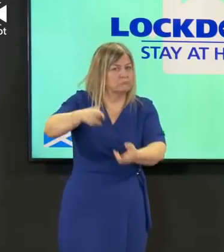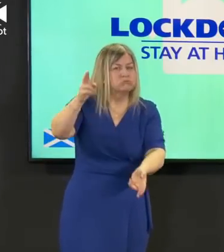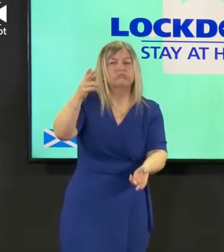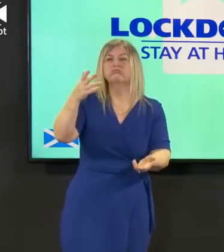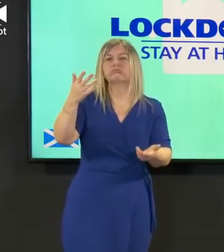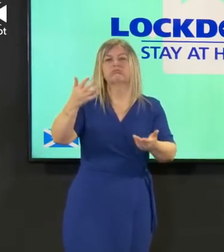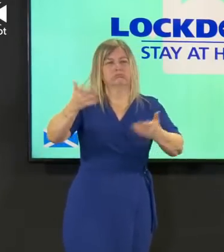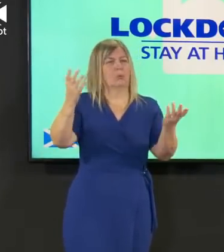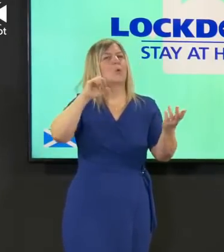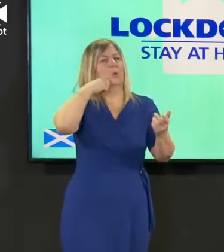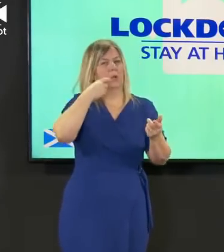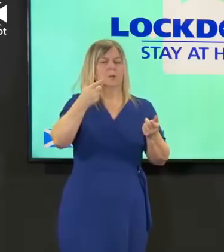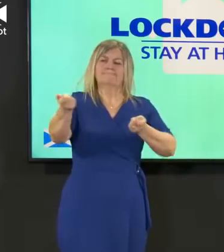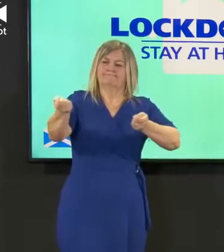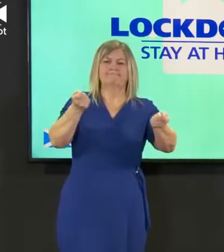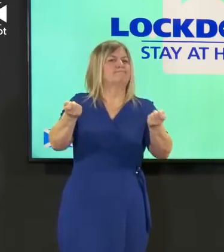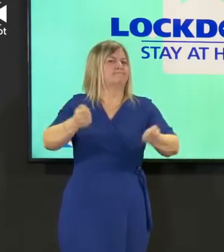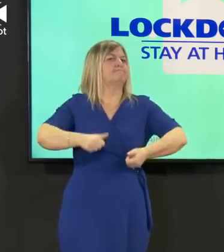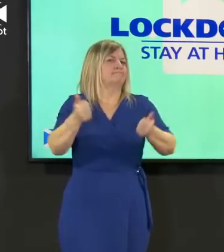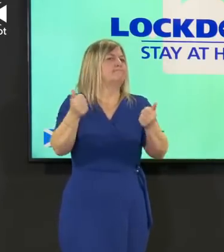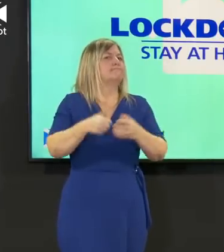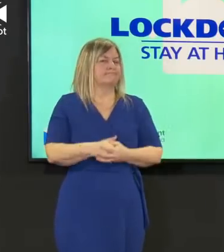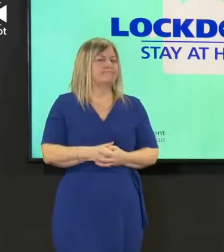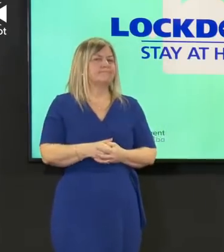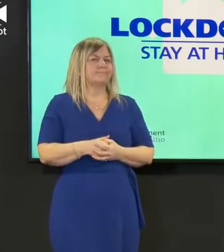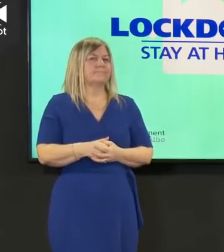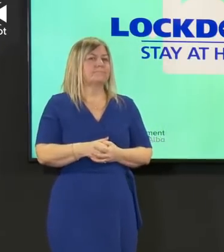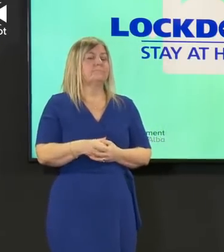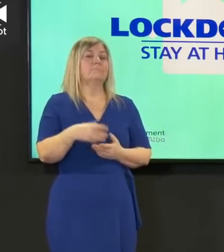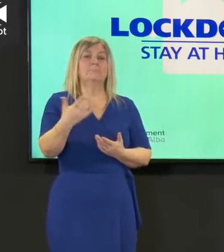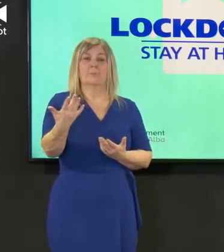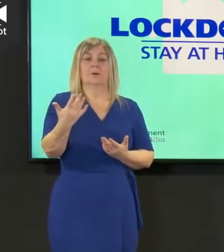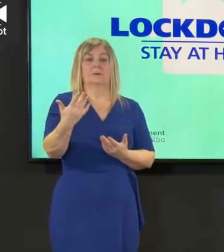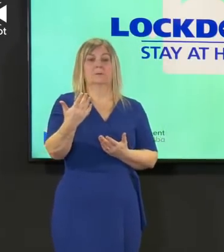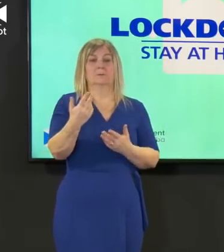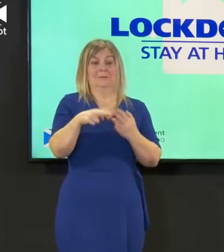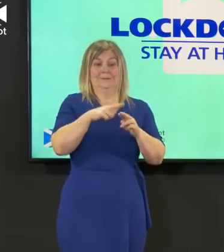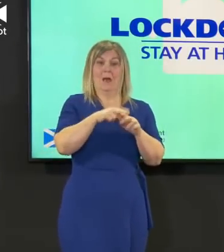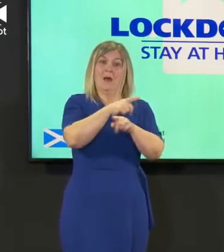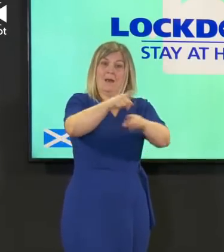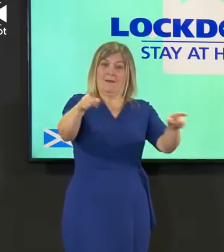so we will continue to look at that but the individual staff member's own professional